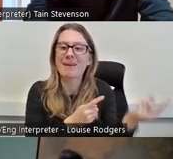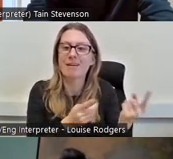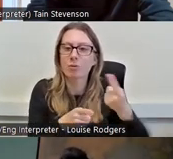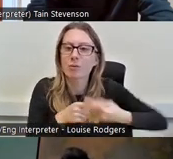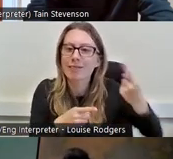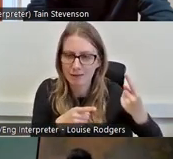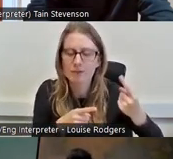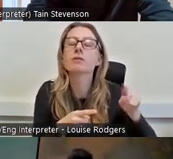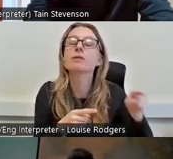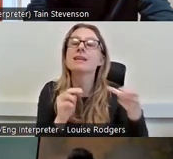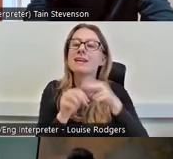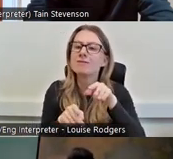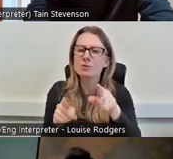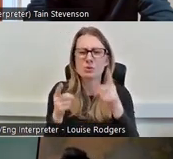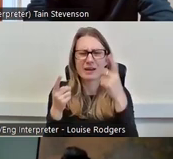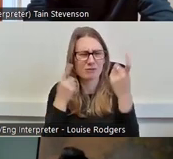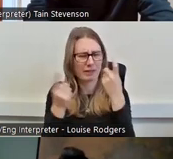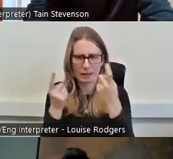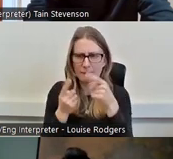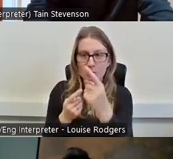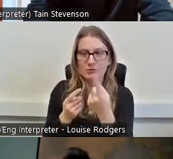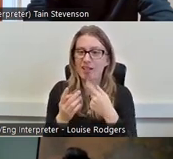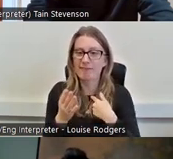to think about how much money is in your account or how you're going to pay for the bus next time,